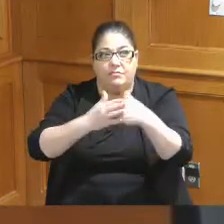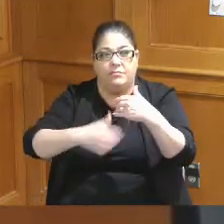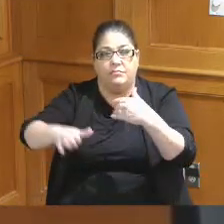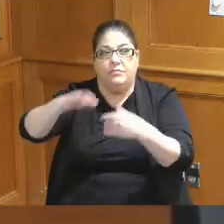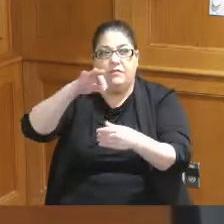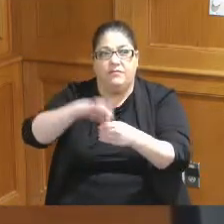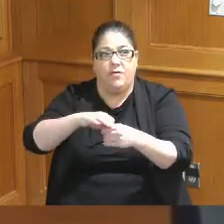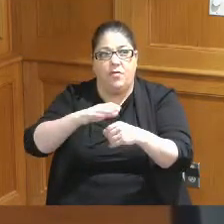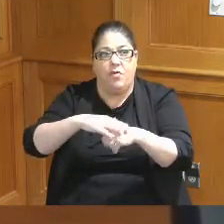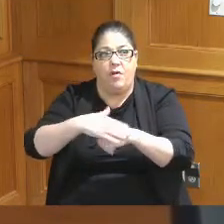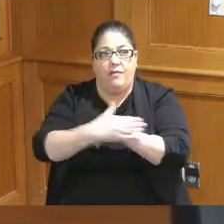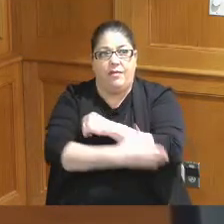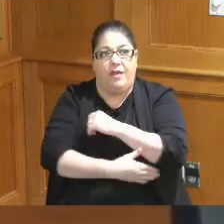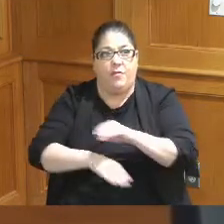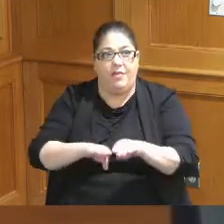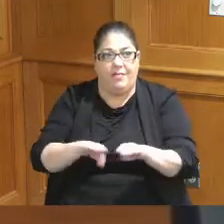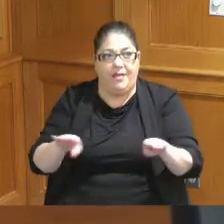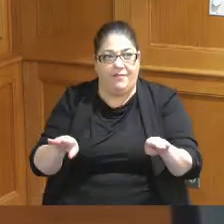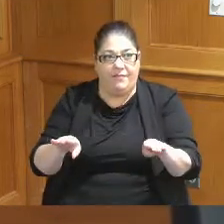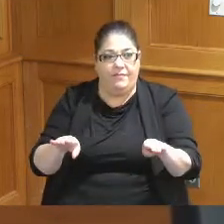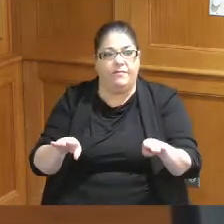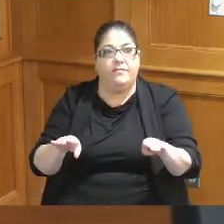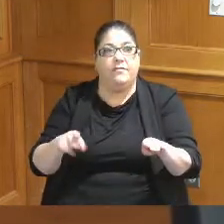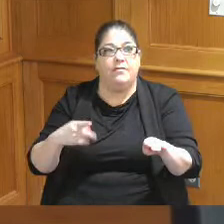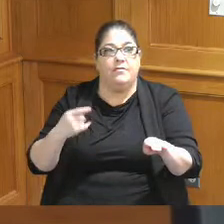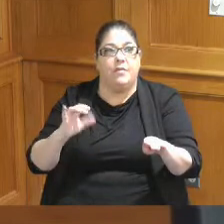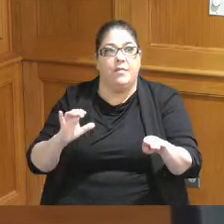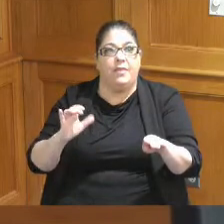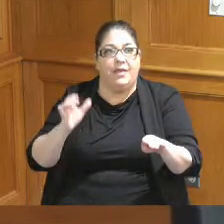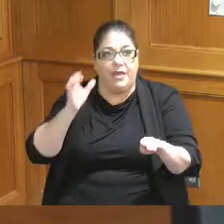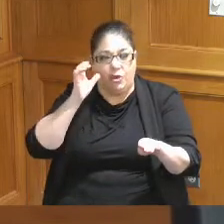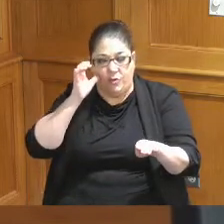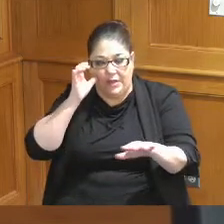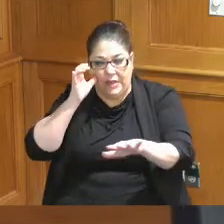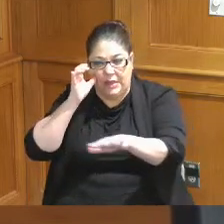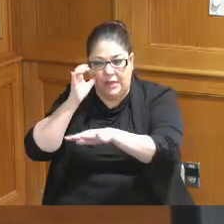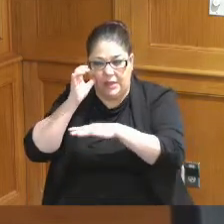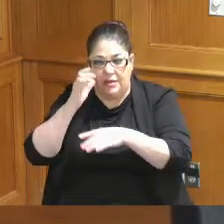at the county level there is I believe a public hearing process and a public input process that